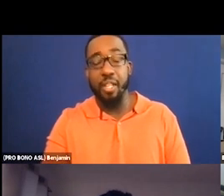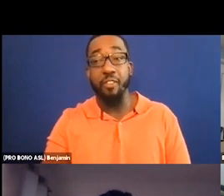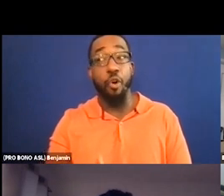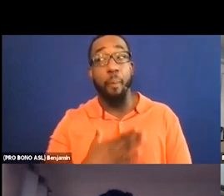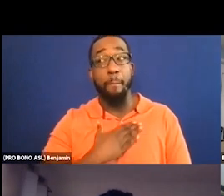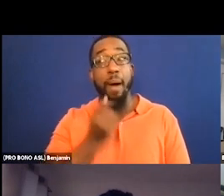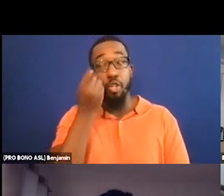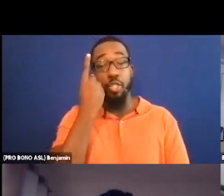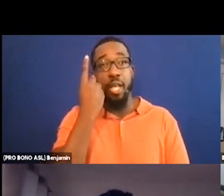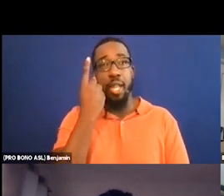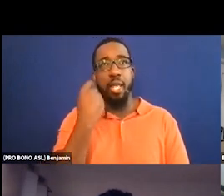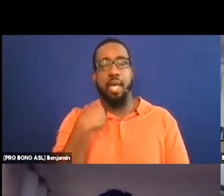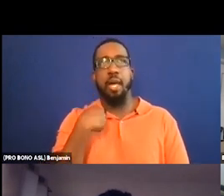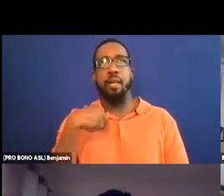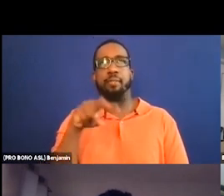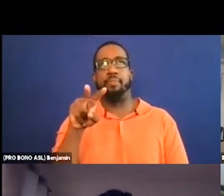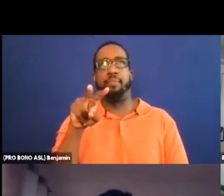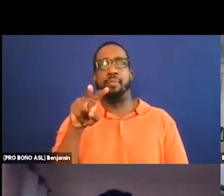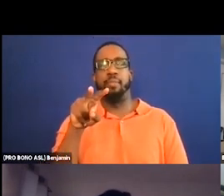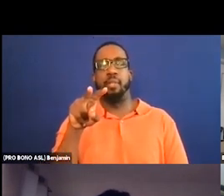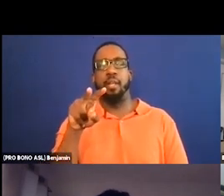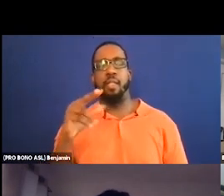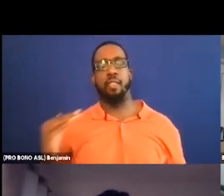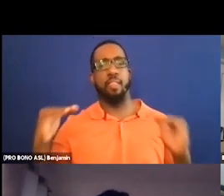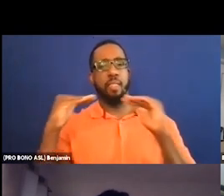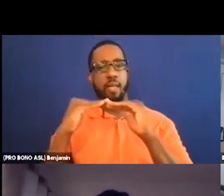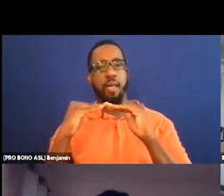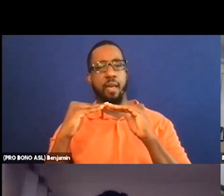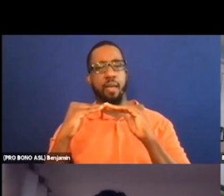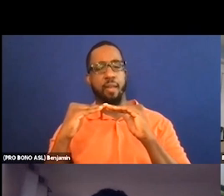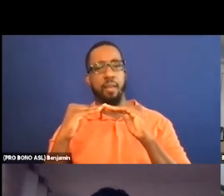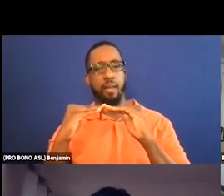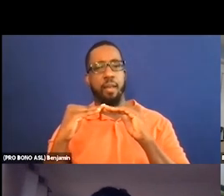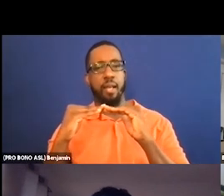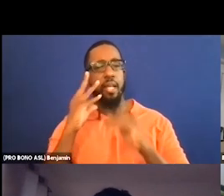understanding gave me an equivalent experience to go to a sighted. So --